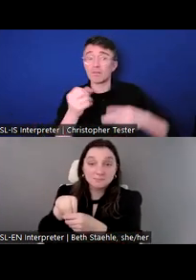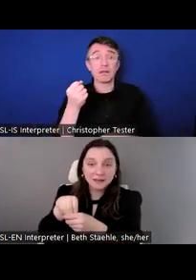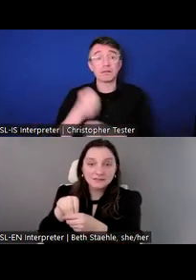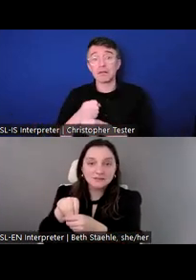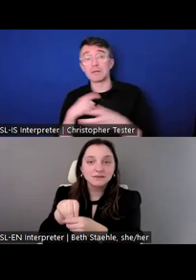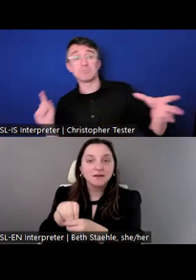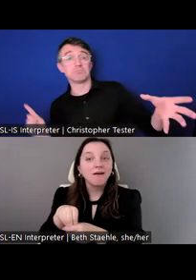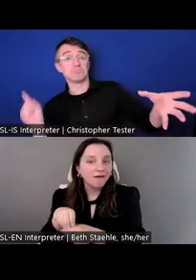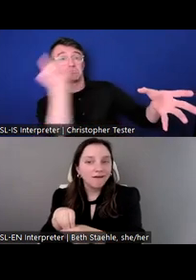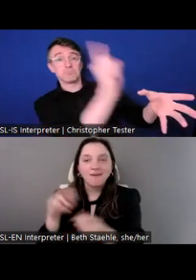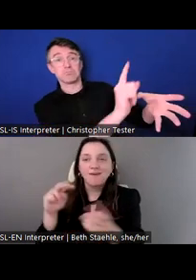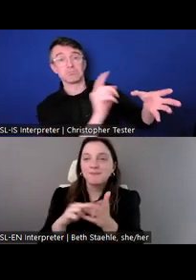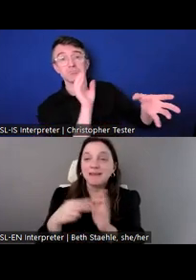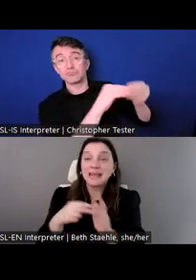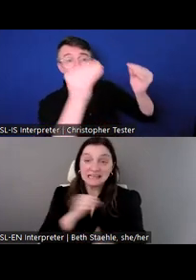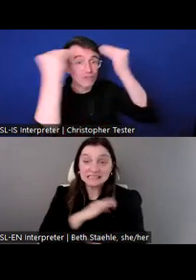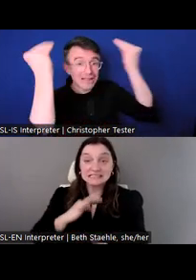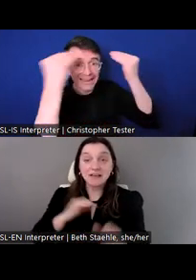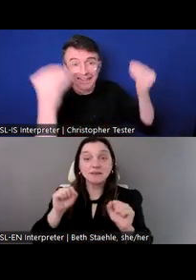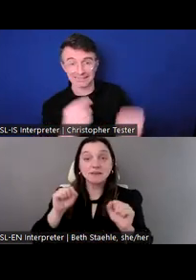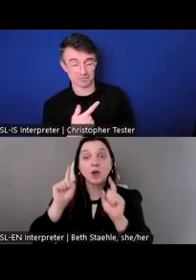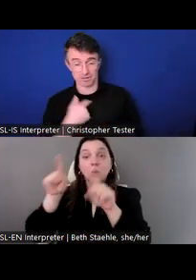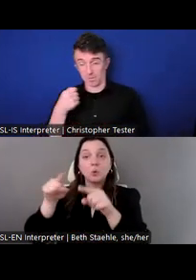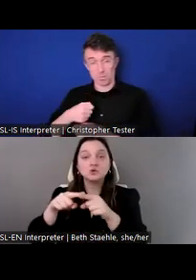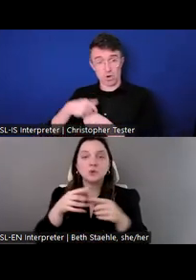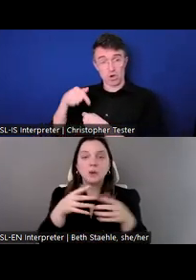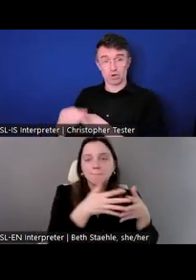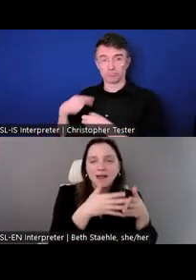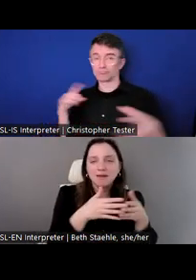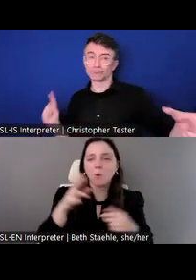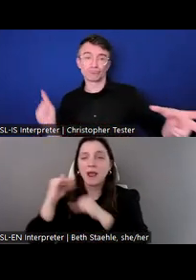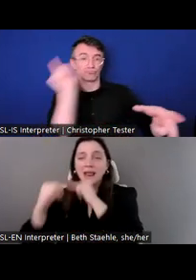to visit either a domestic or international program site.